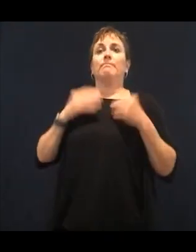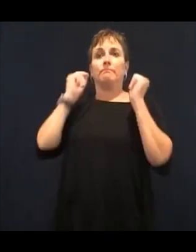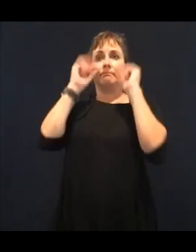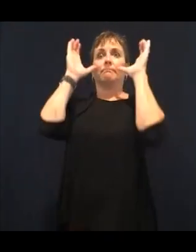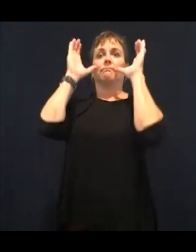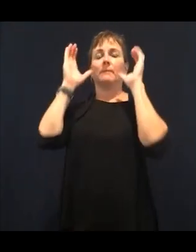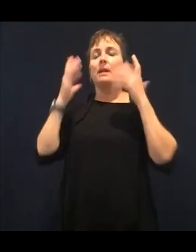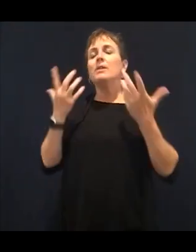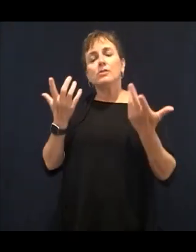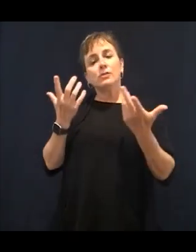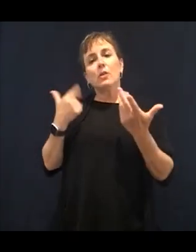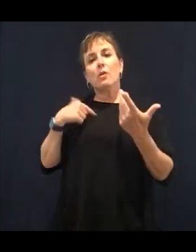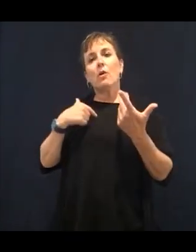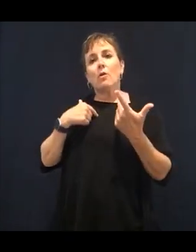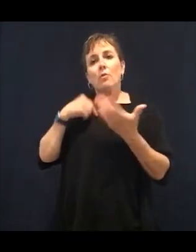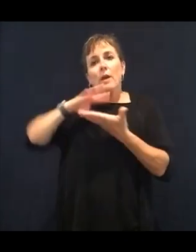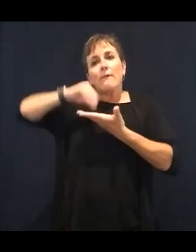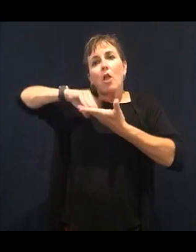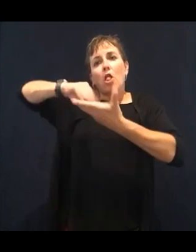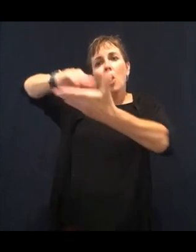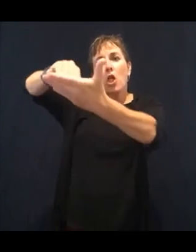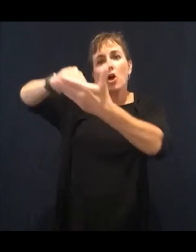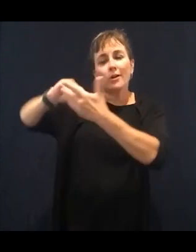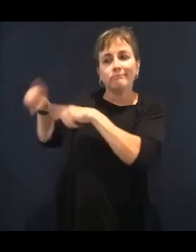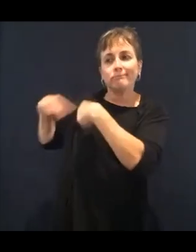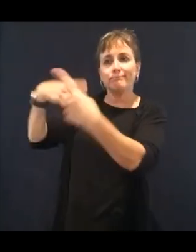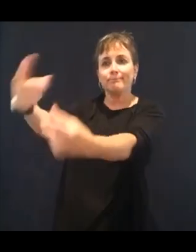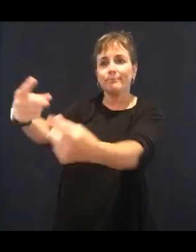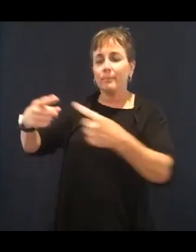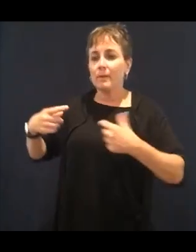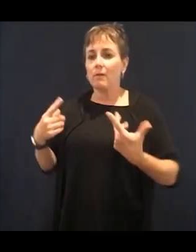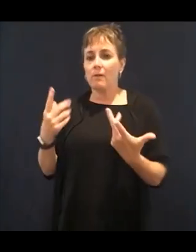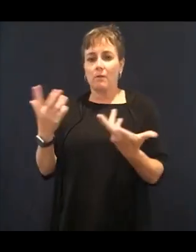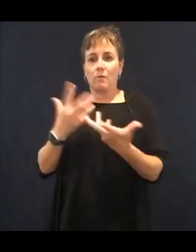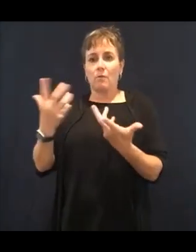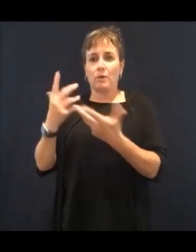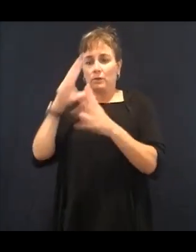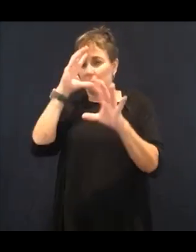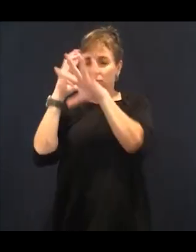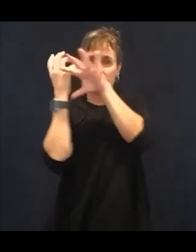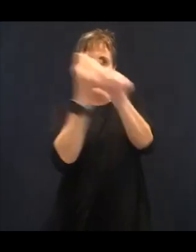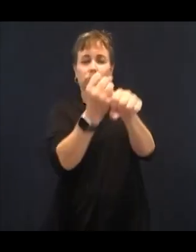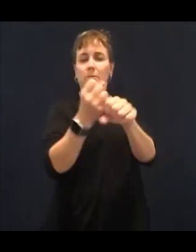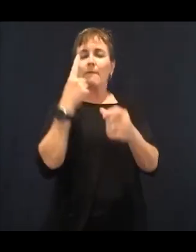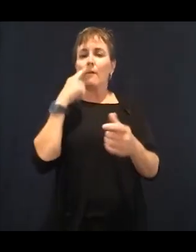wise that I want to show you that you can actually change.